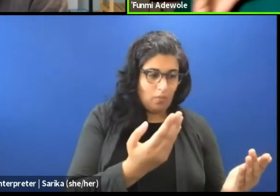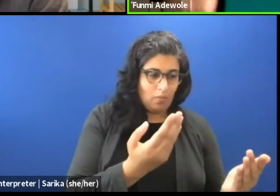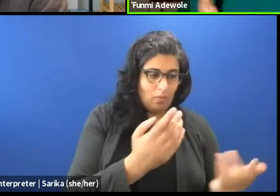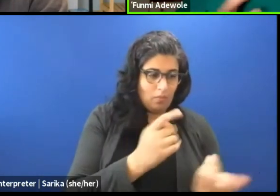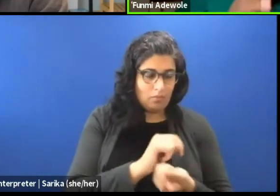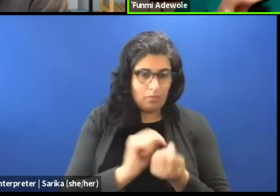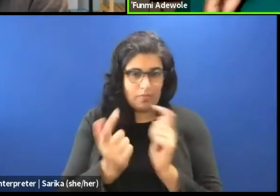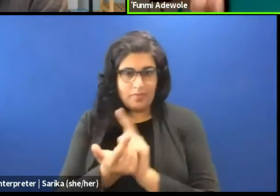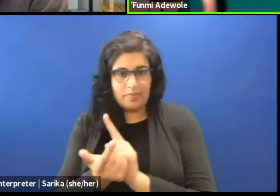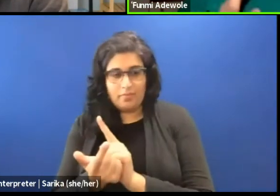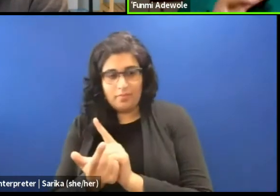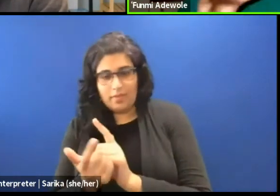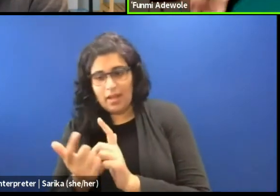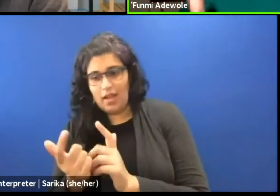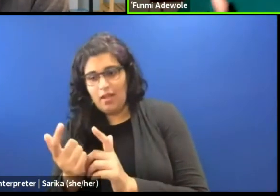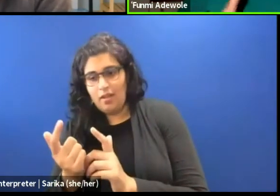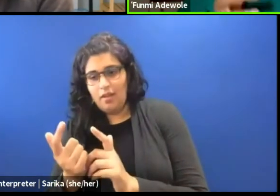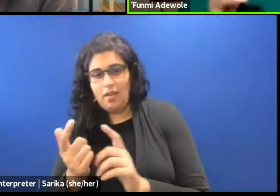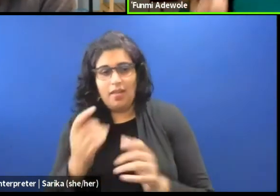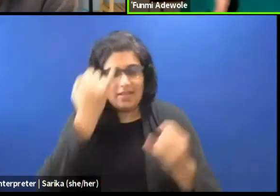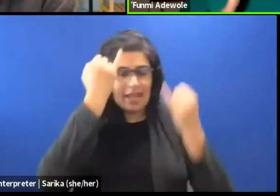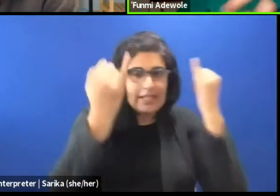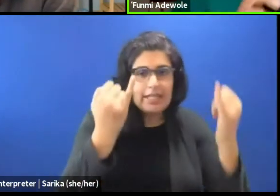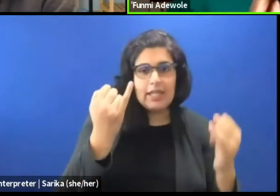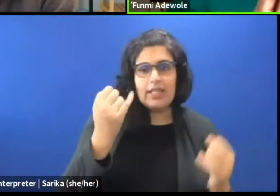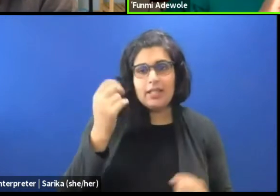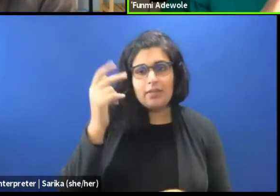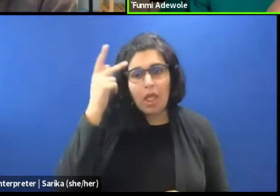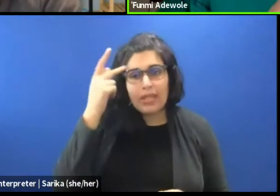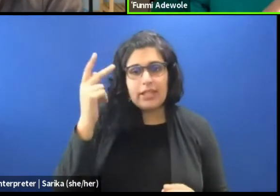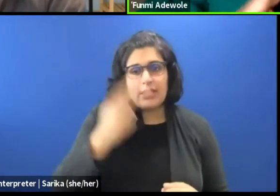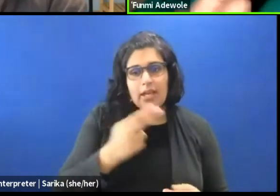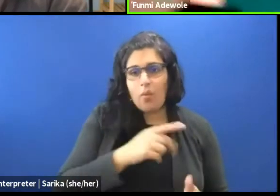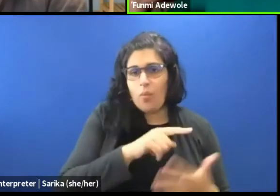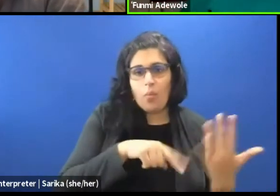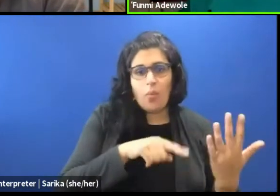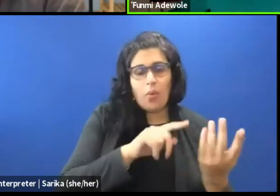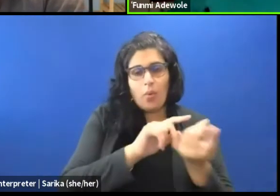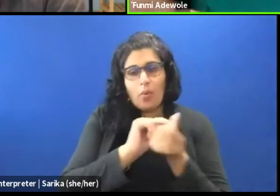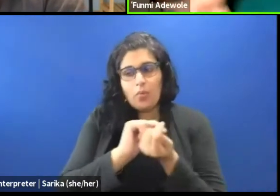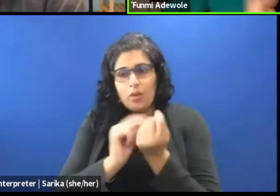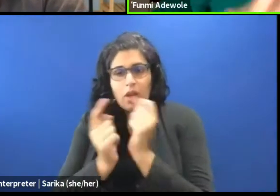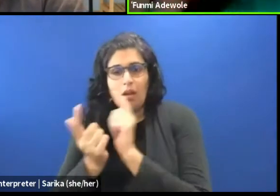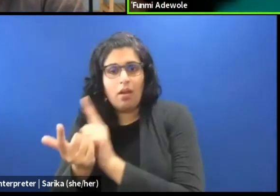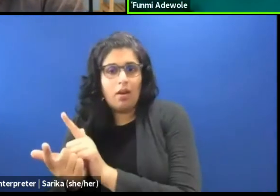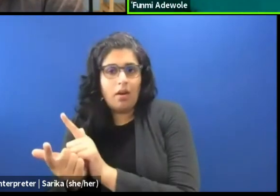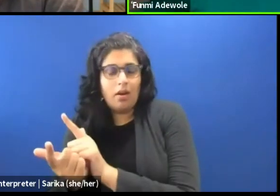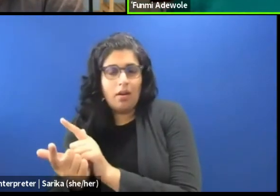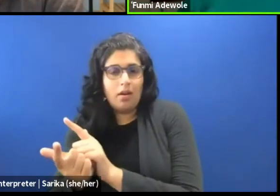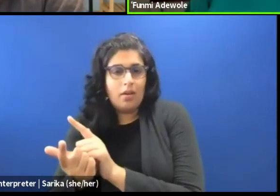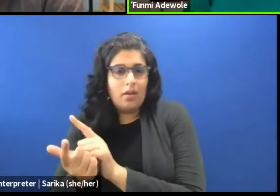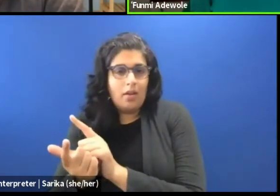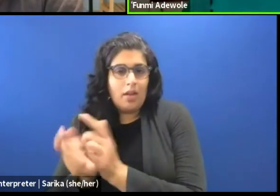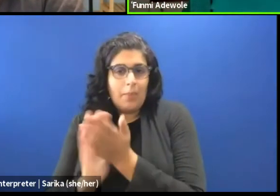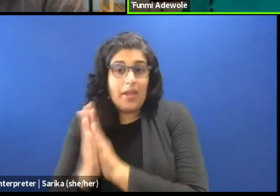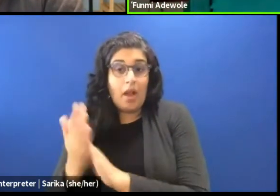aesthetics, ideas, politics, whatever, into the performance,